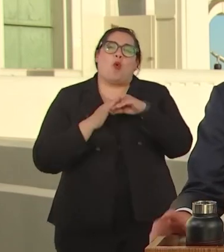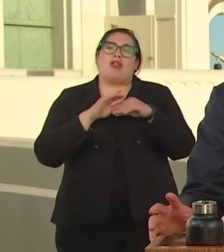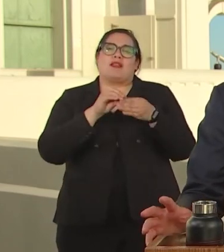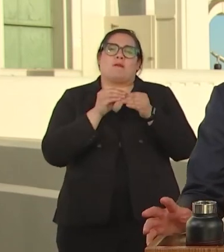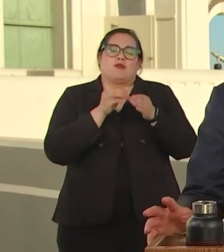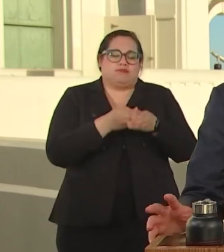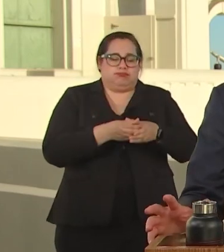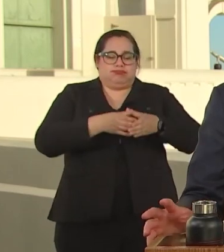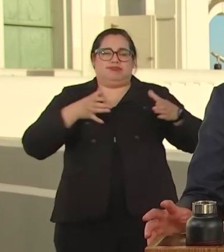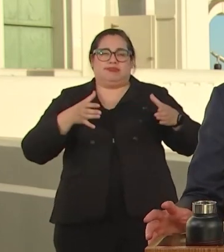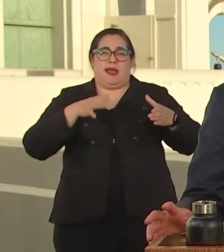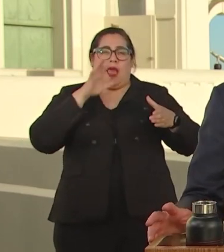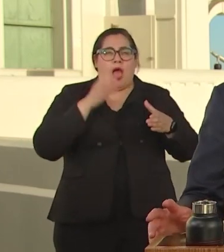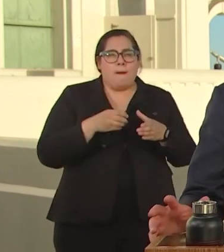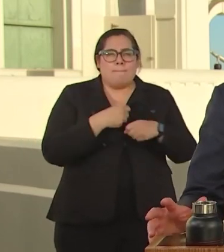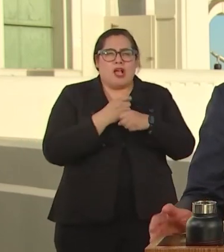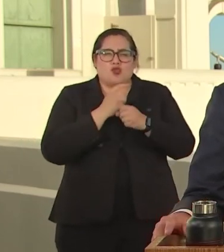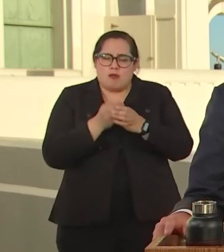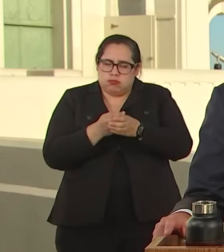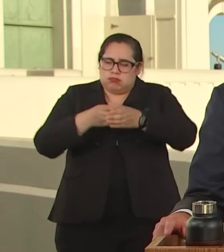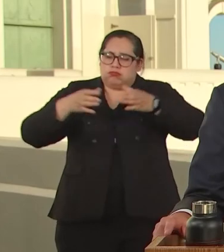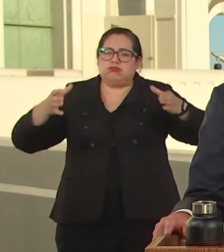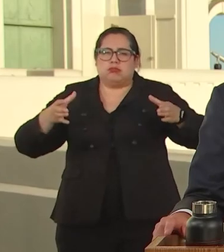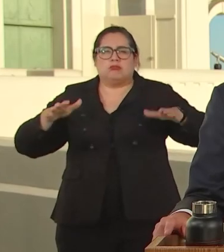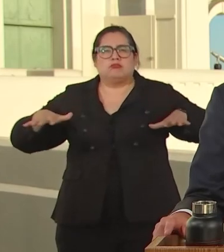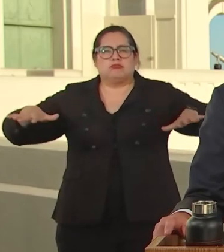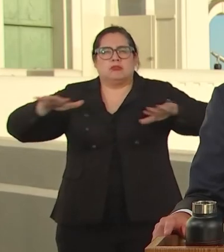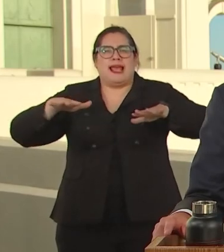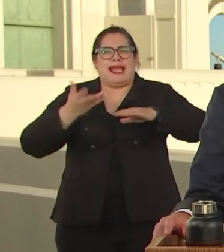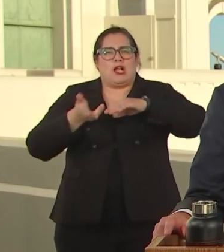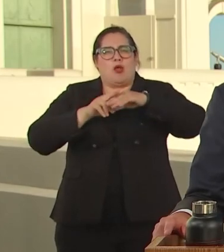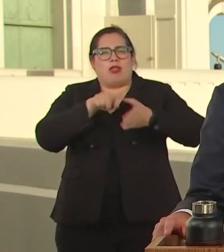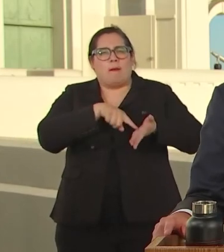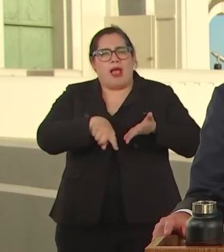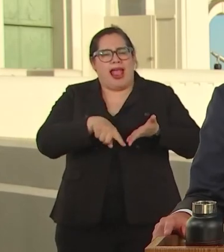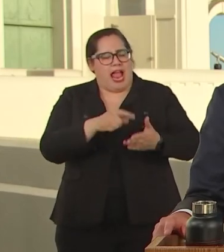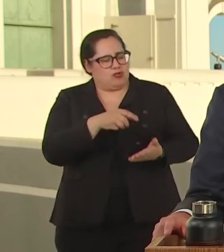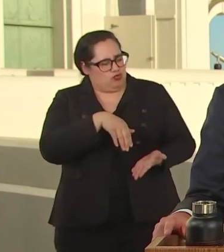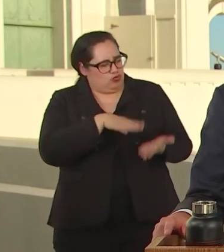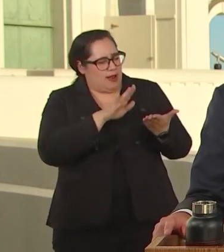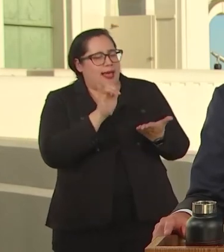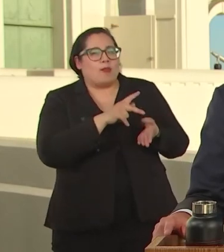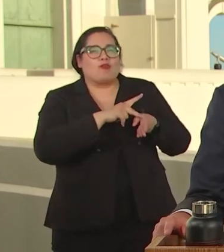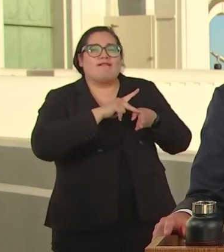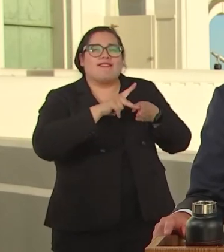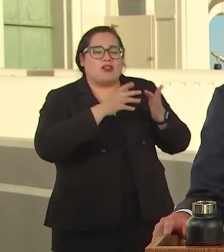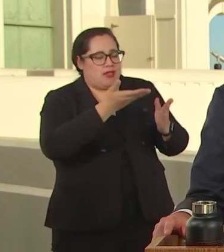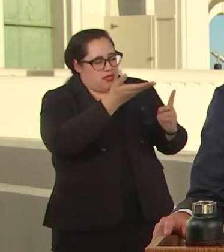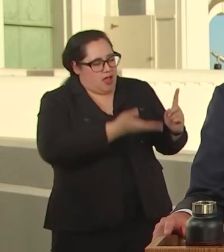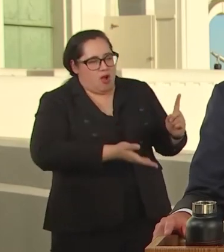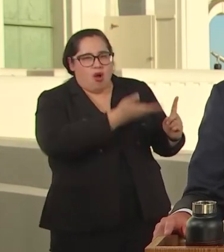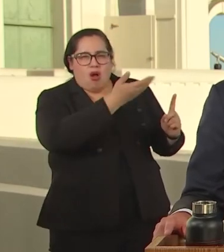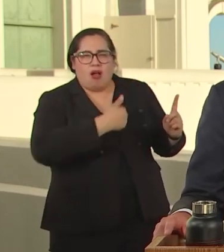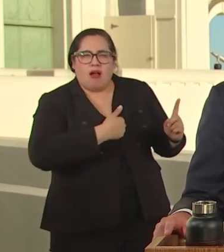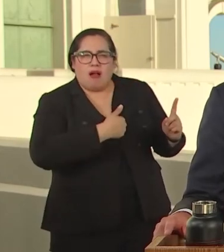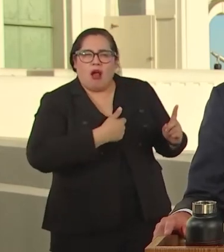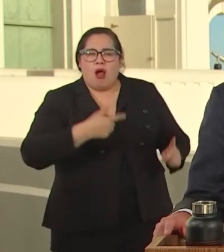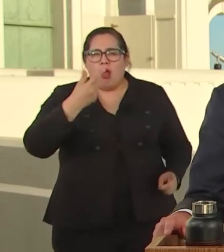NUMBERS AND INCREASE THEIR PAY AND TREAT THEM LIKE THE PROFESSIONALS THAT THEY ARE. GRITS BUDGET WILL INCREASE TO